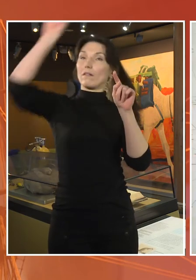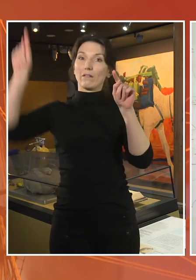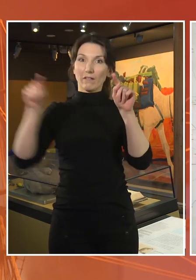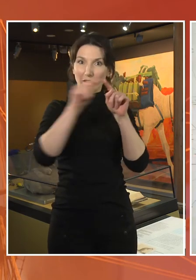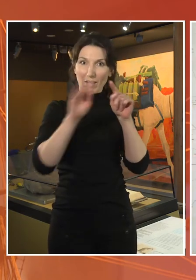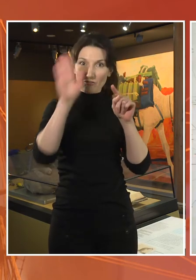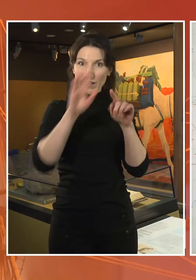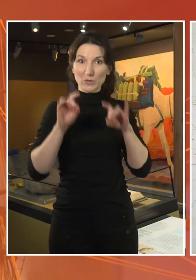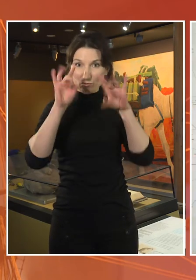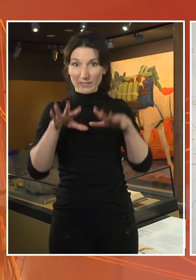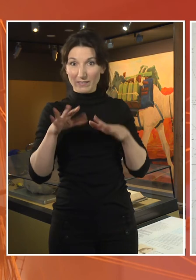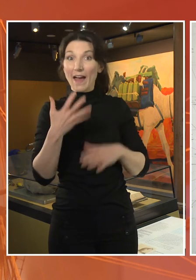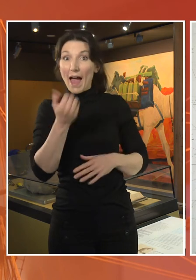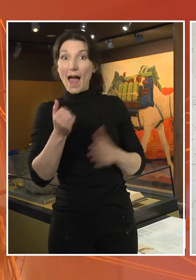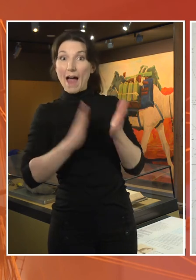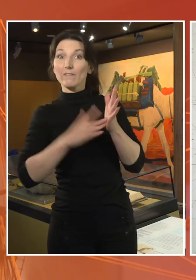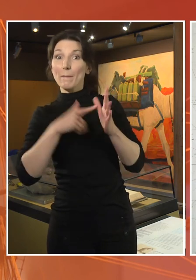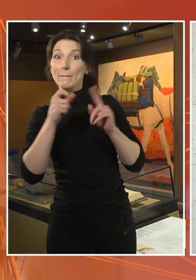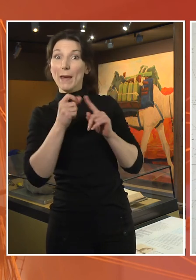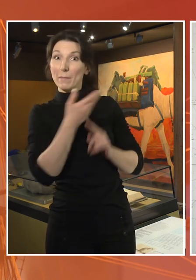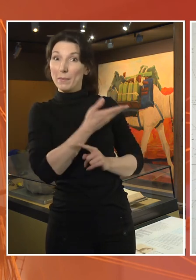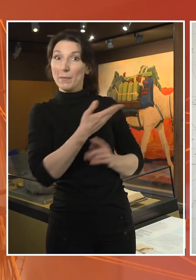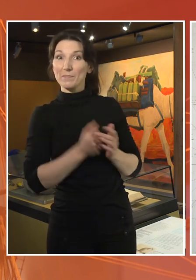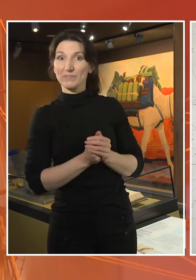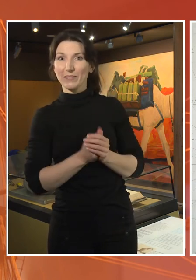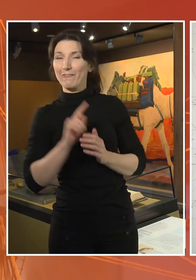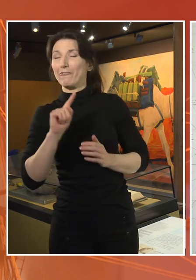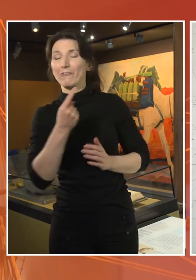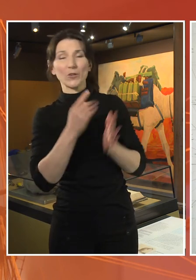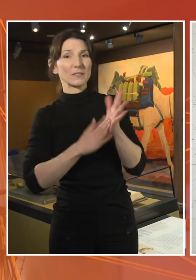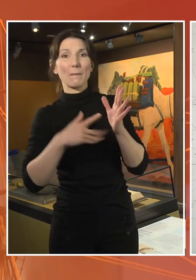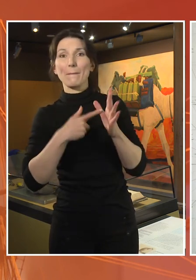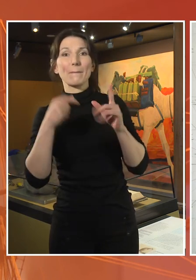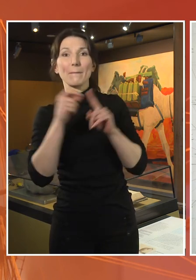that Captain Flinders made of that route. It’s the first map to show the whole